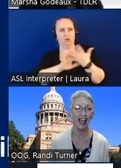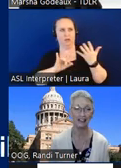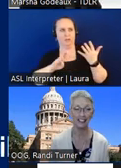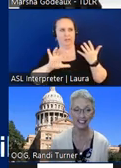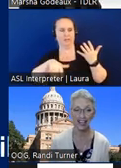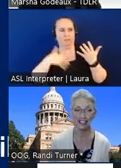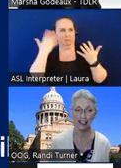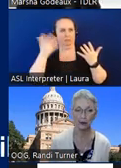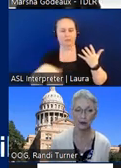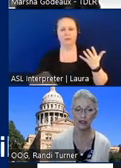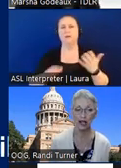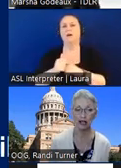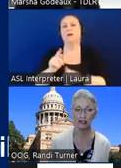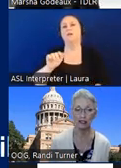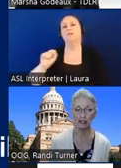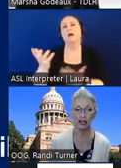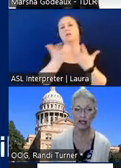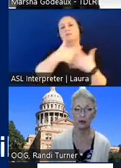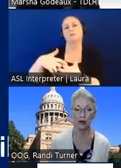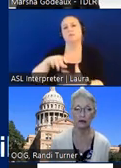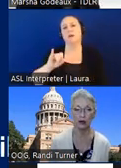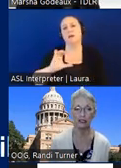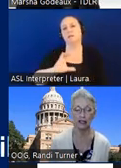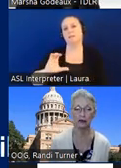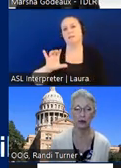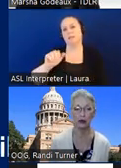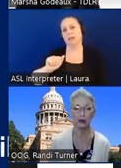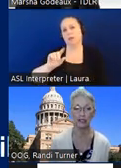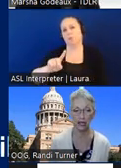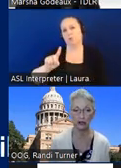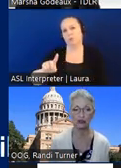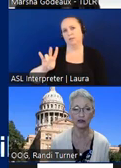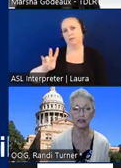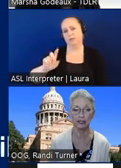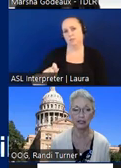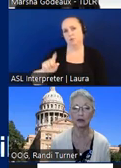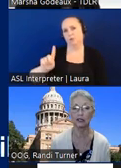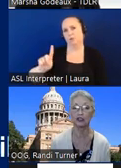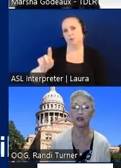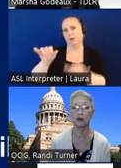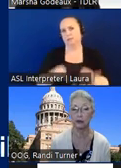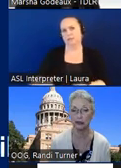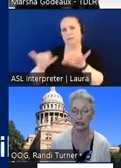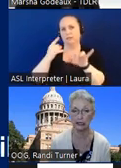how does the taz line up with the icc a117.1 standards for accessible and usable buildings